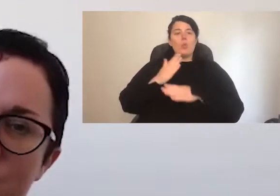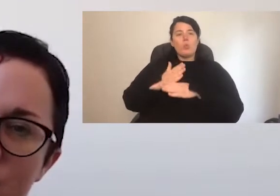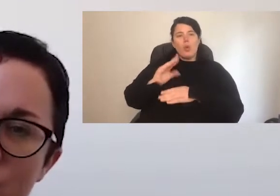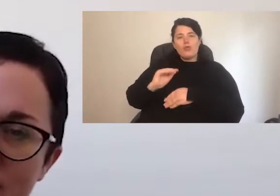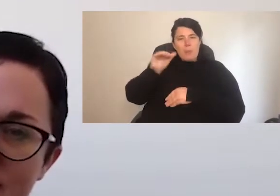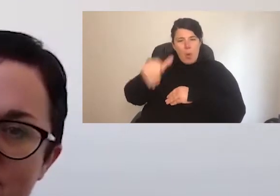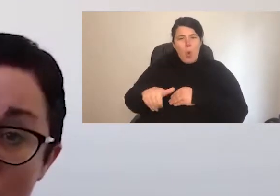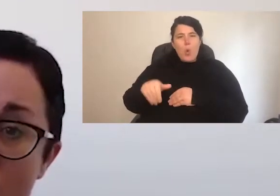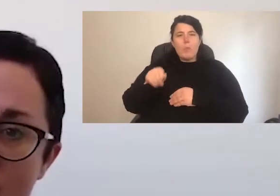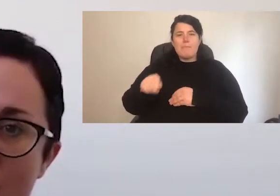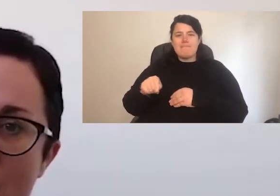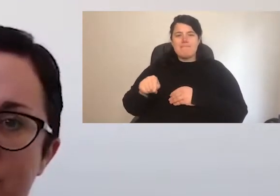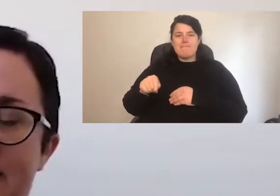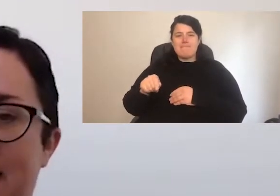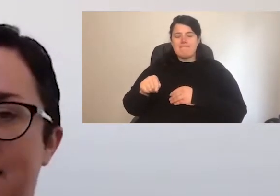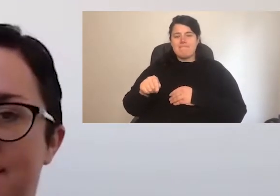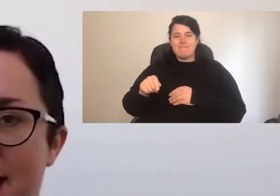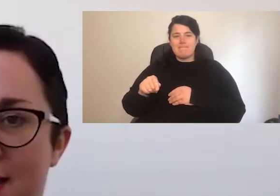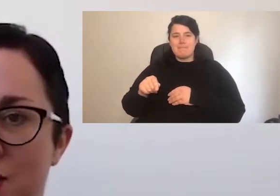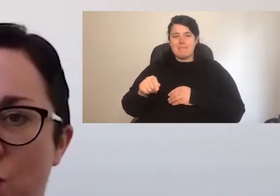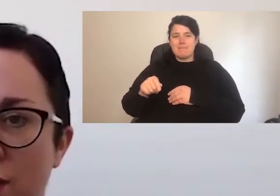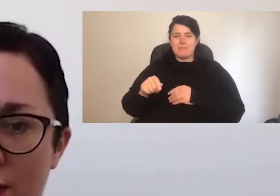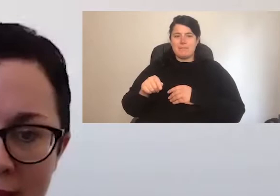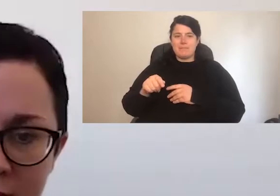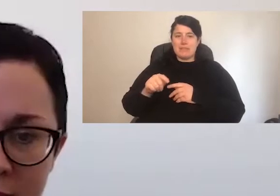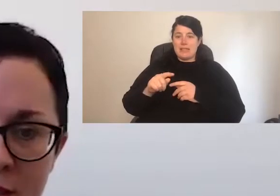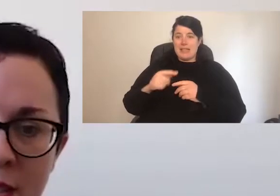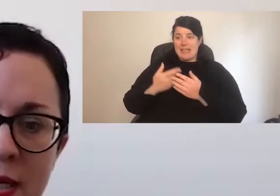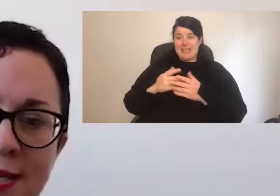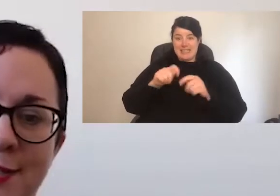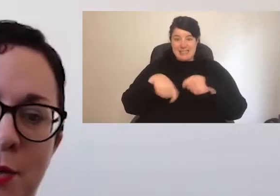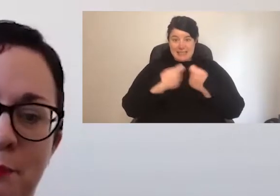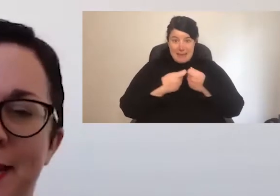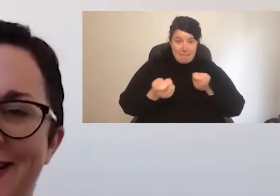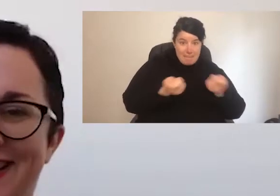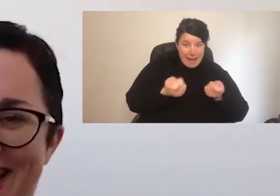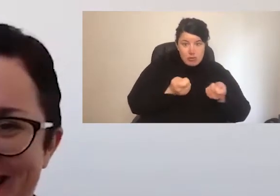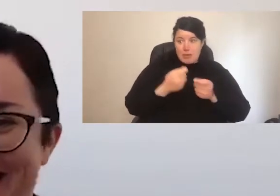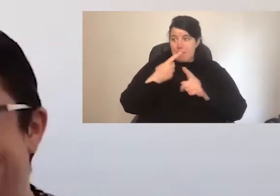discrete form of team and workload management. So it makes sense that